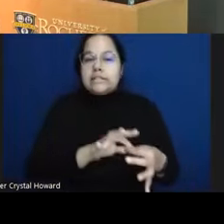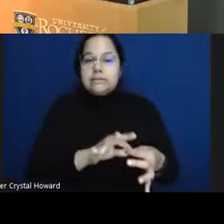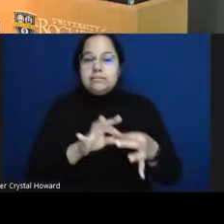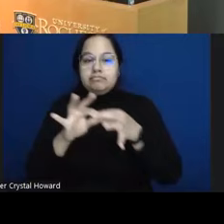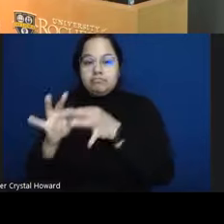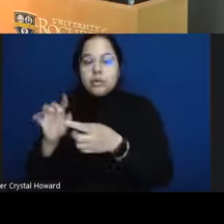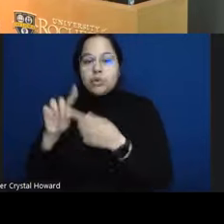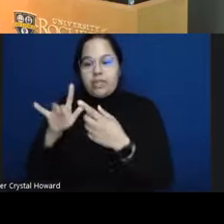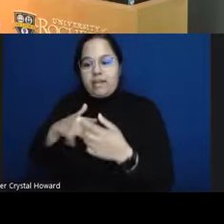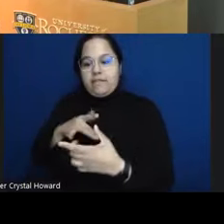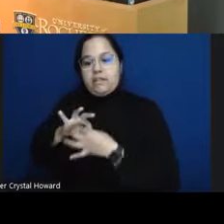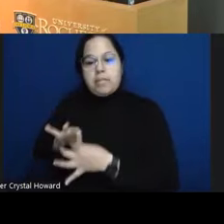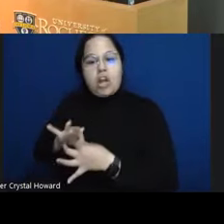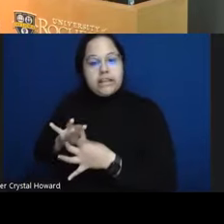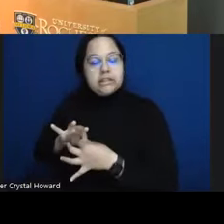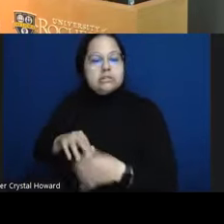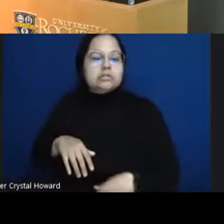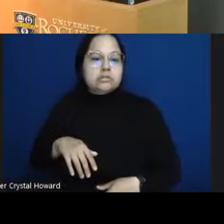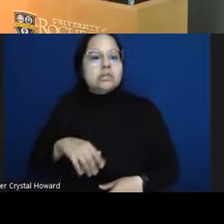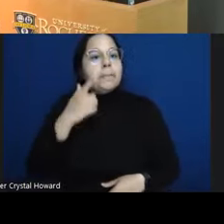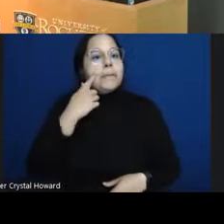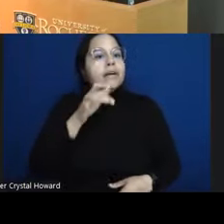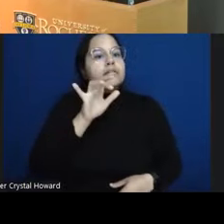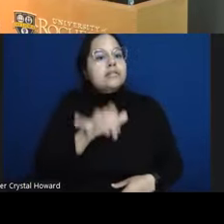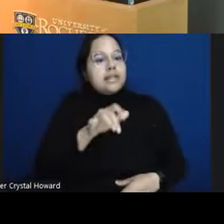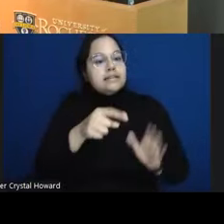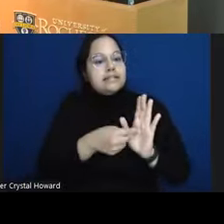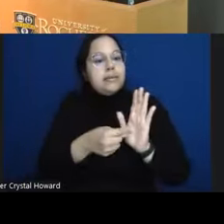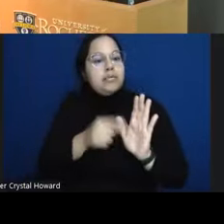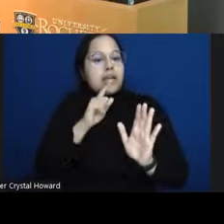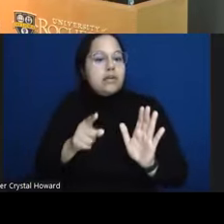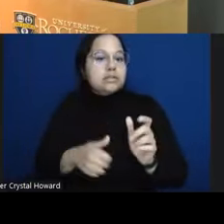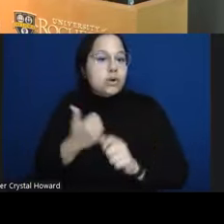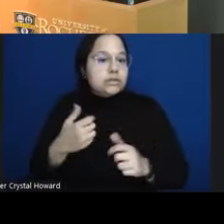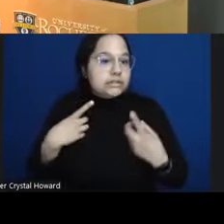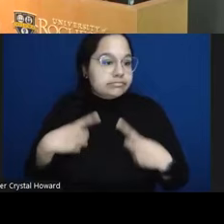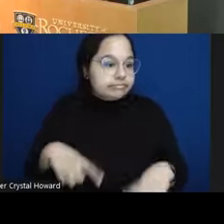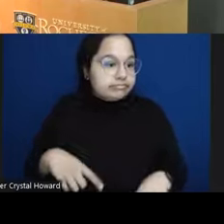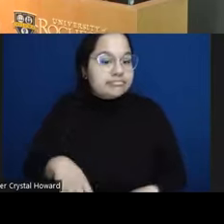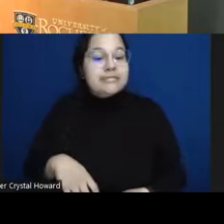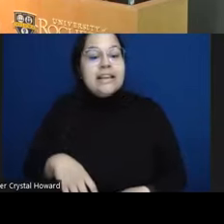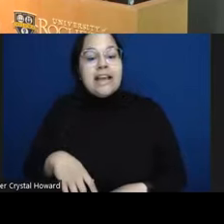a sample that was largely depressed and anhedonic they were not engaging in many cultural uh social